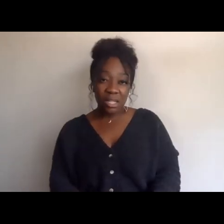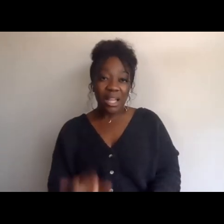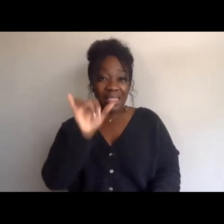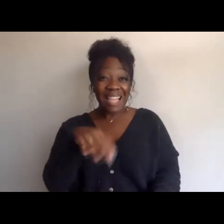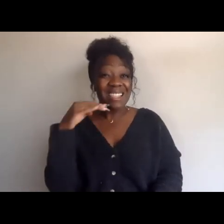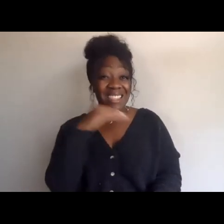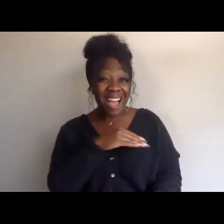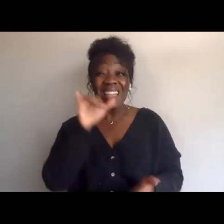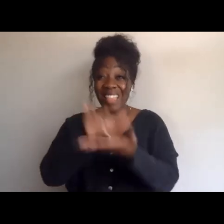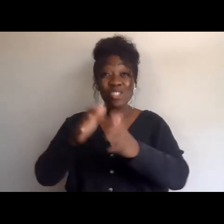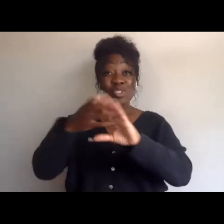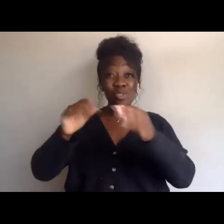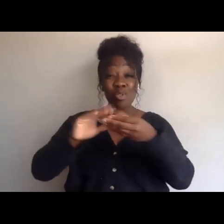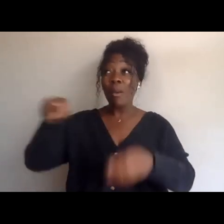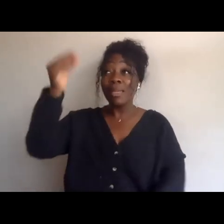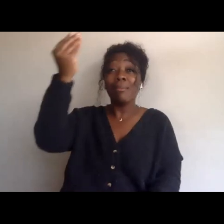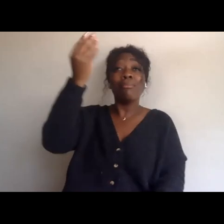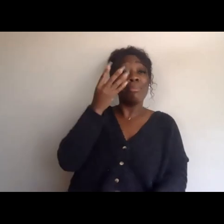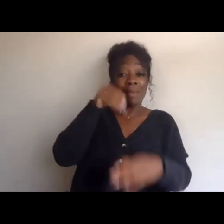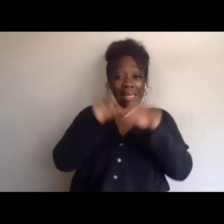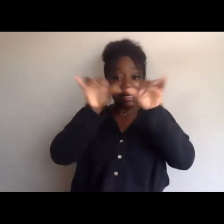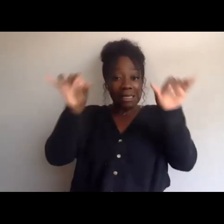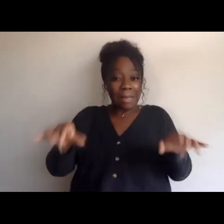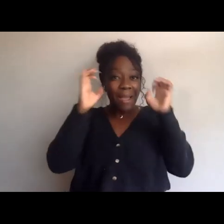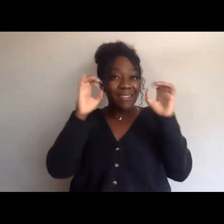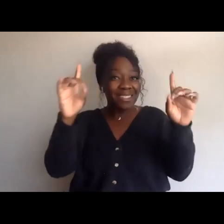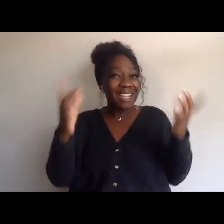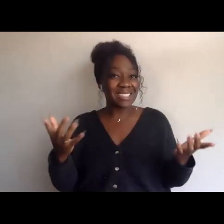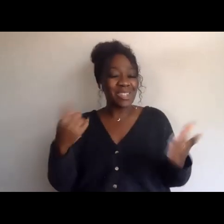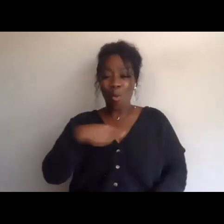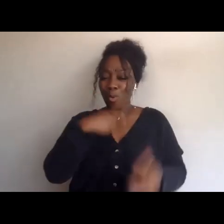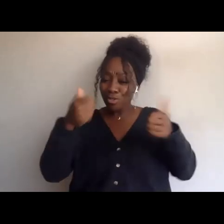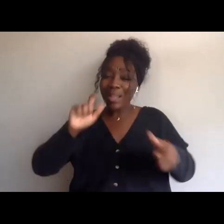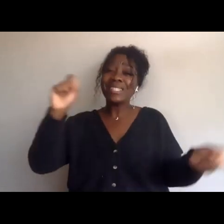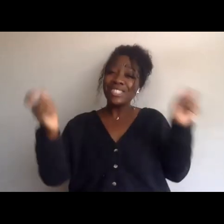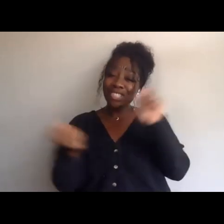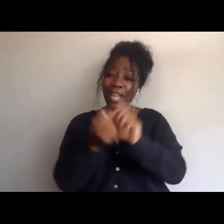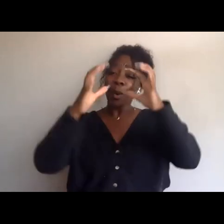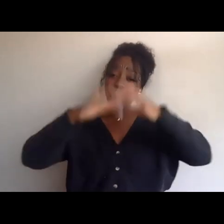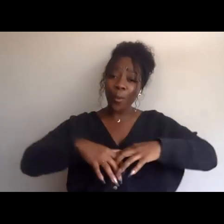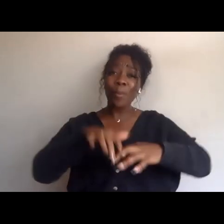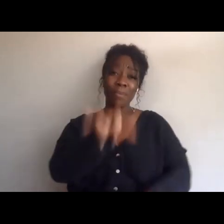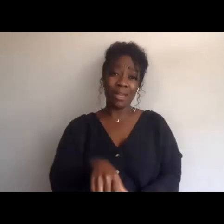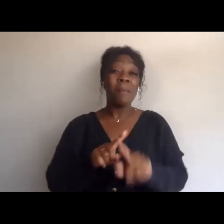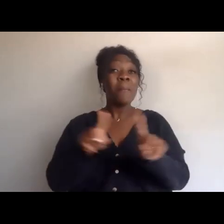in that system of education that we're seeking to transform, but the reason they tell the story of Martin Luther King